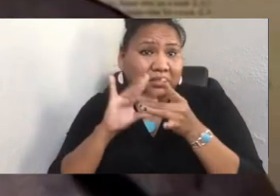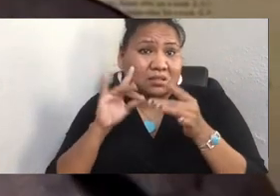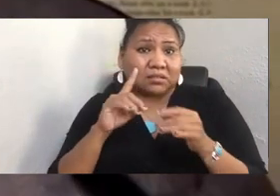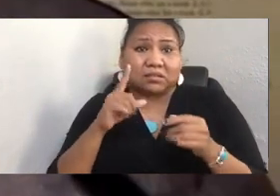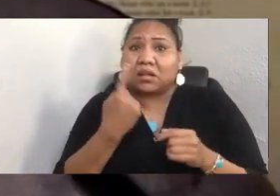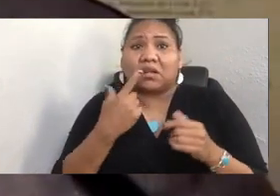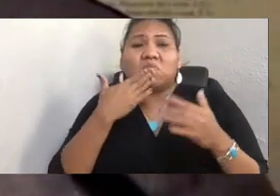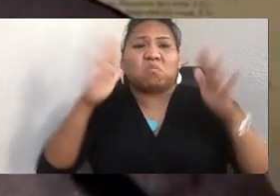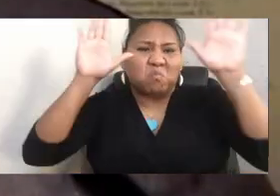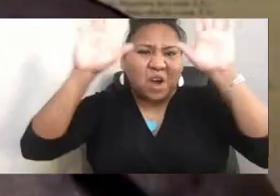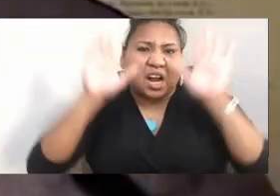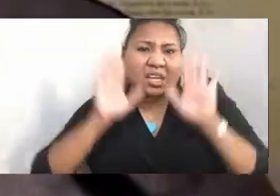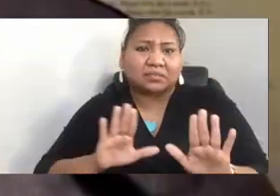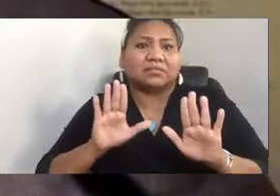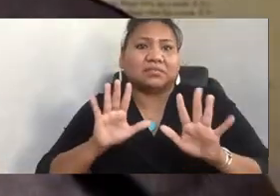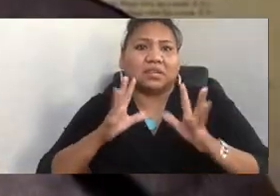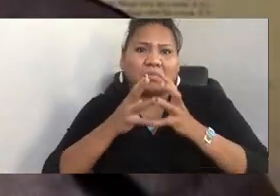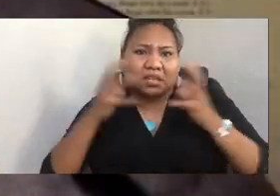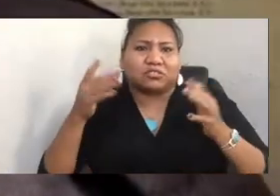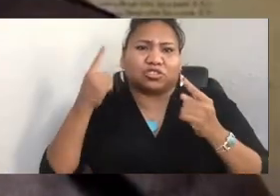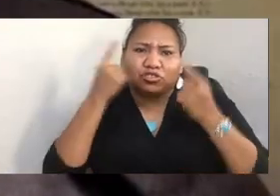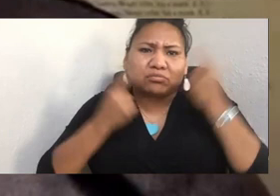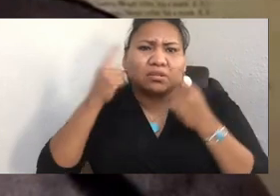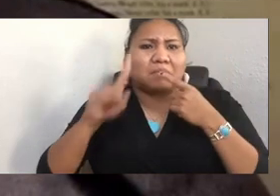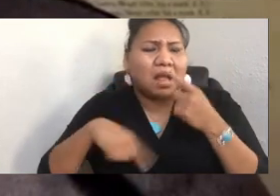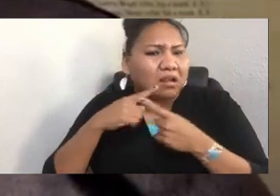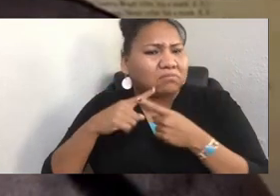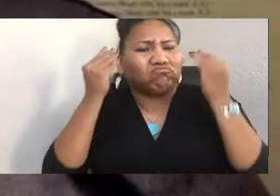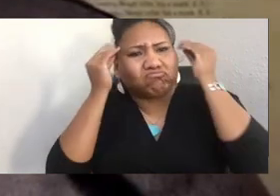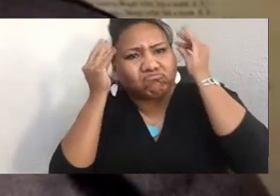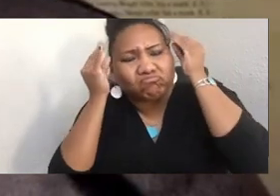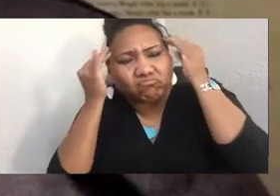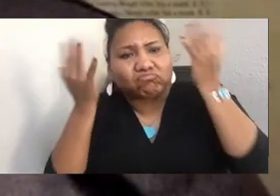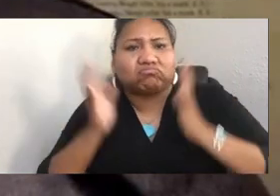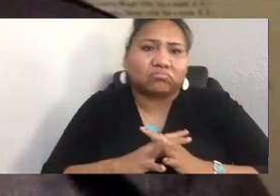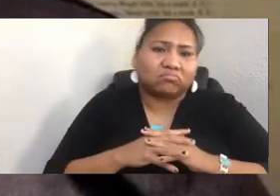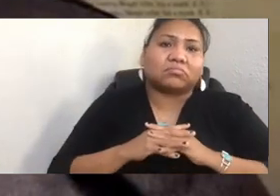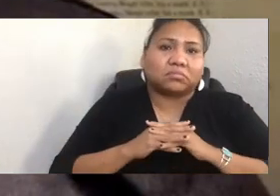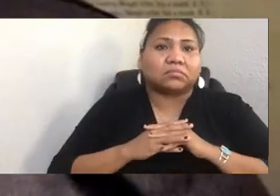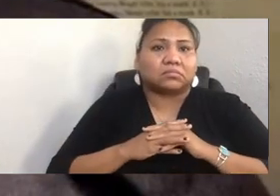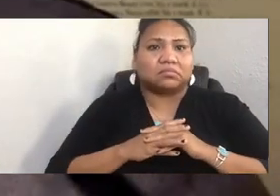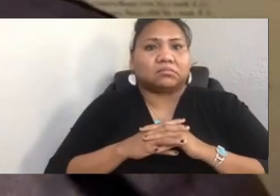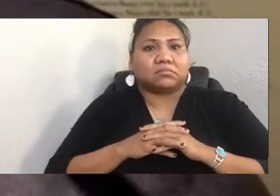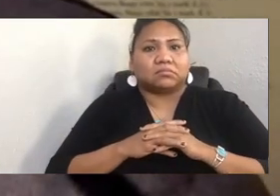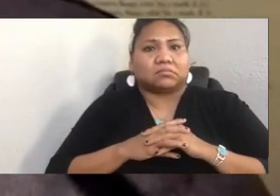and I'll just lean on that question that I heard come from Matika about the health